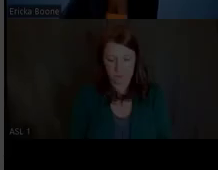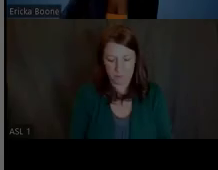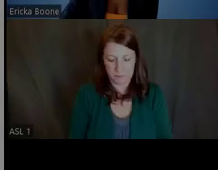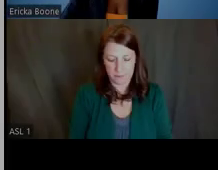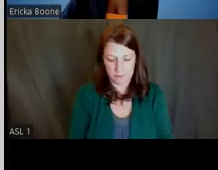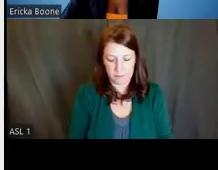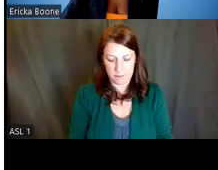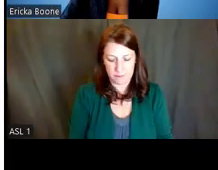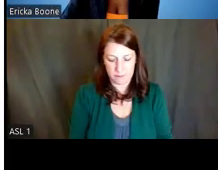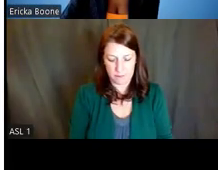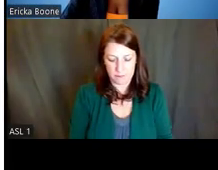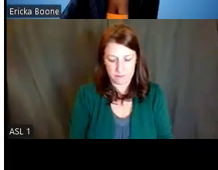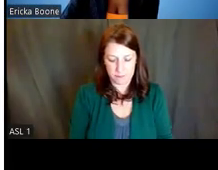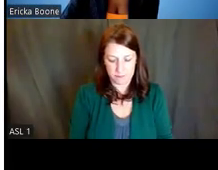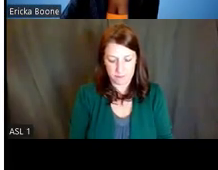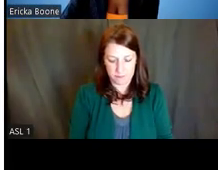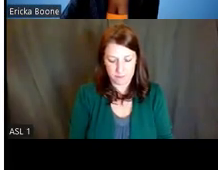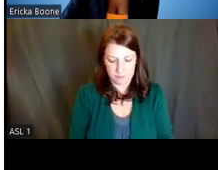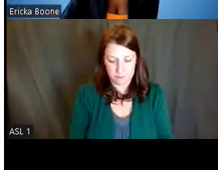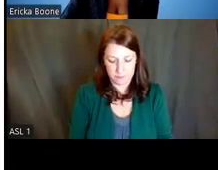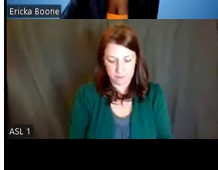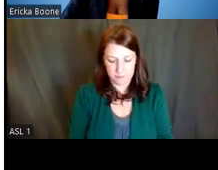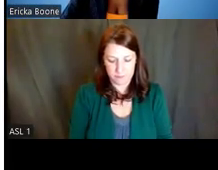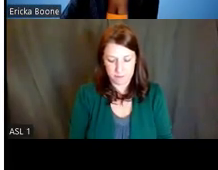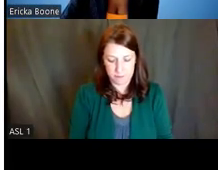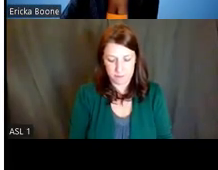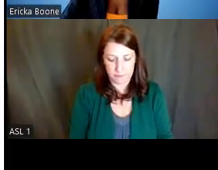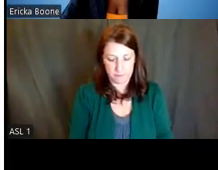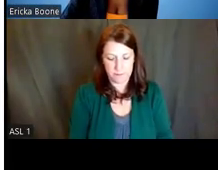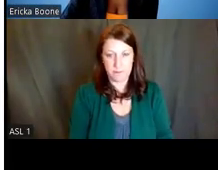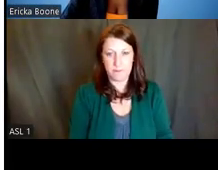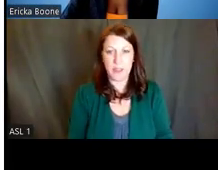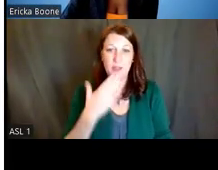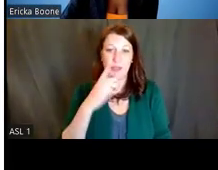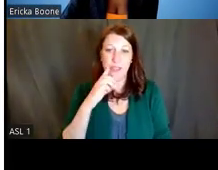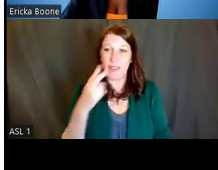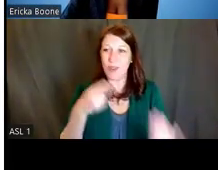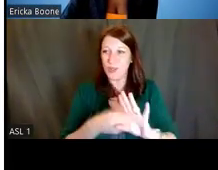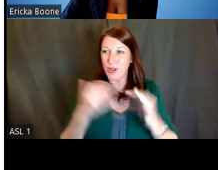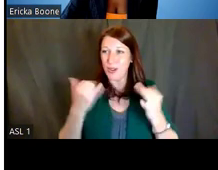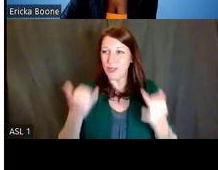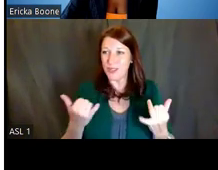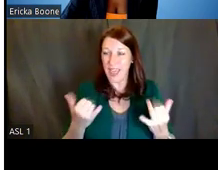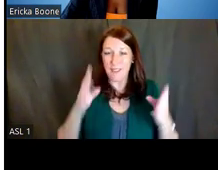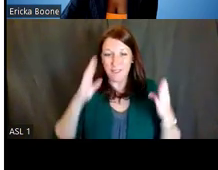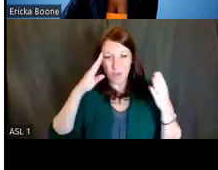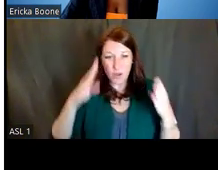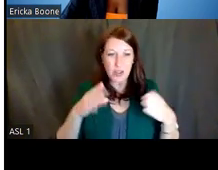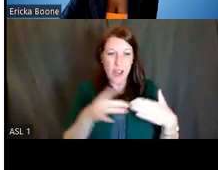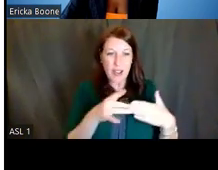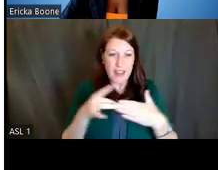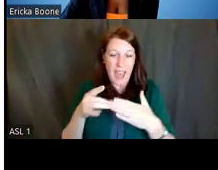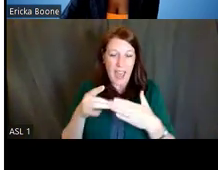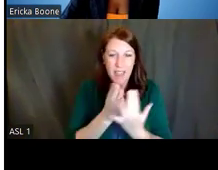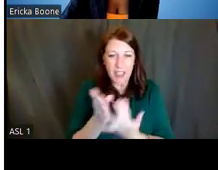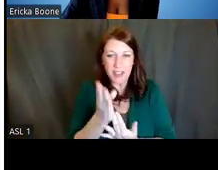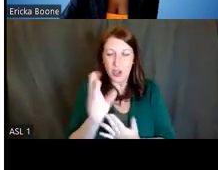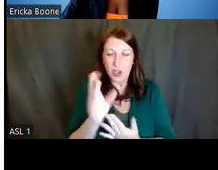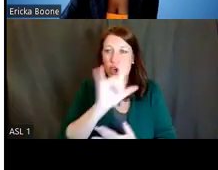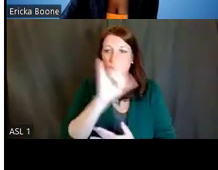Dr. Ericka Boone: Thank you for joining today's webinar, focused on navigating early career funding opportunities. My name is Dr. Ericka Boone,